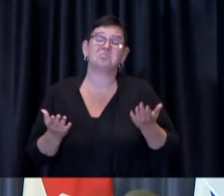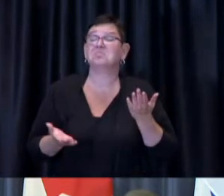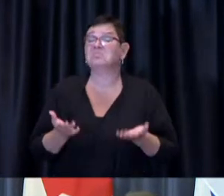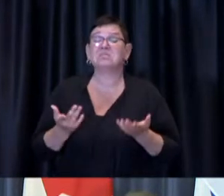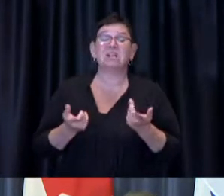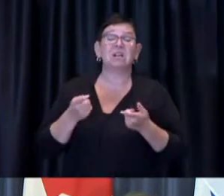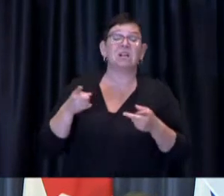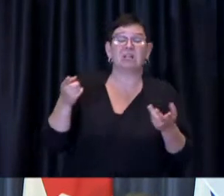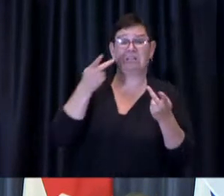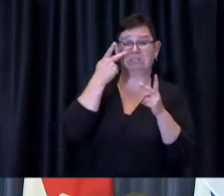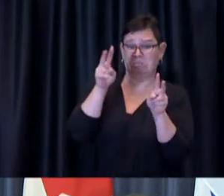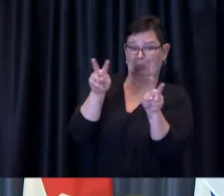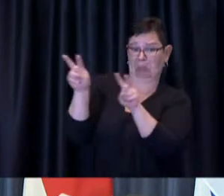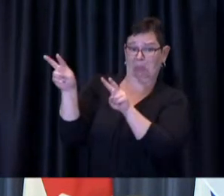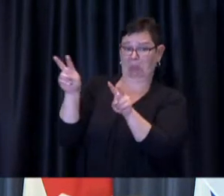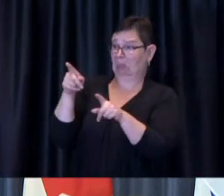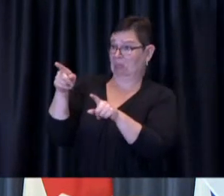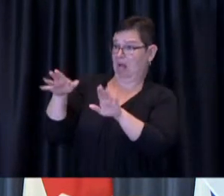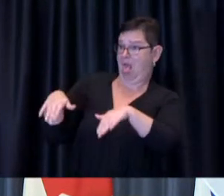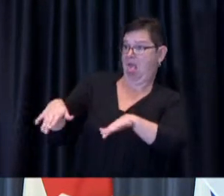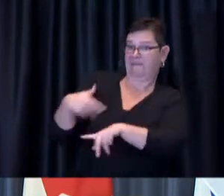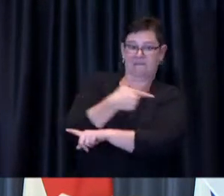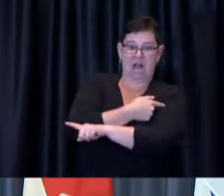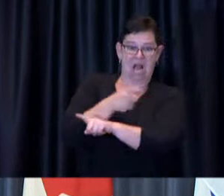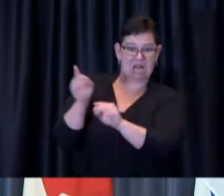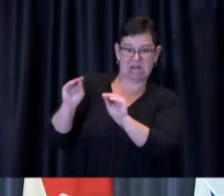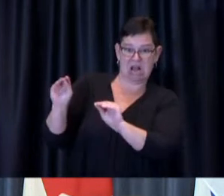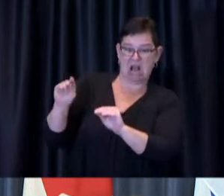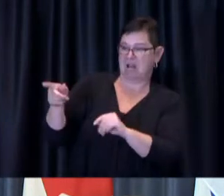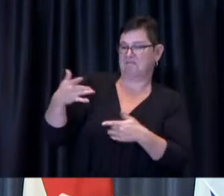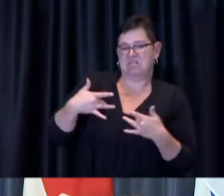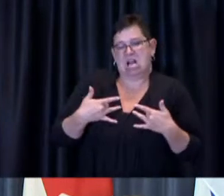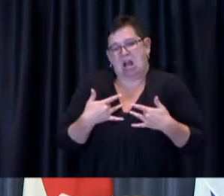you can derive confidence by looking at all the people around you